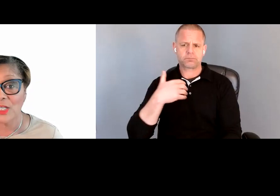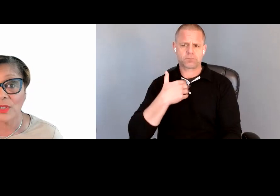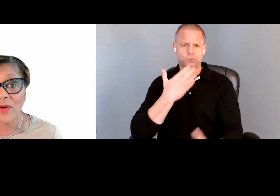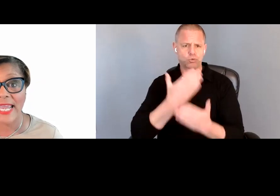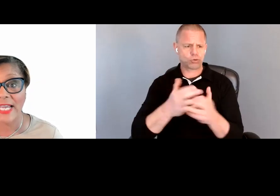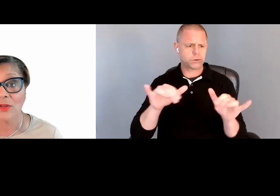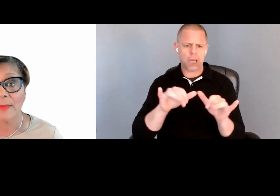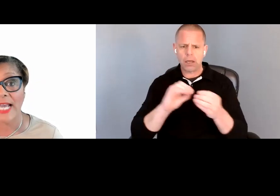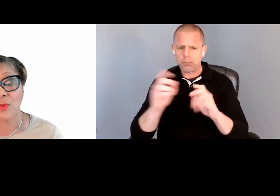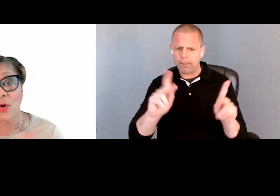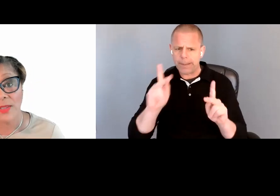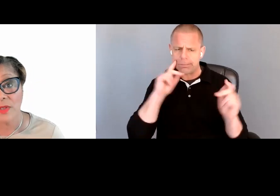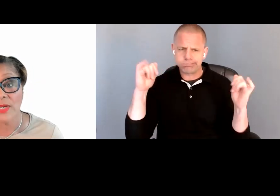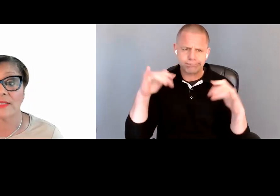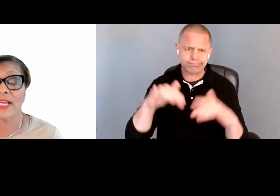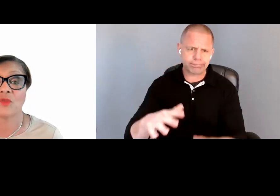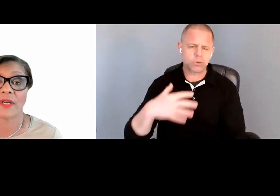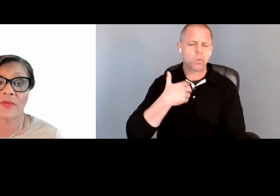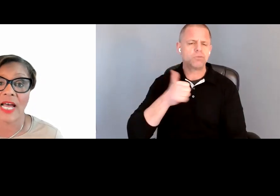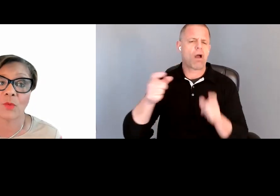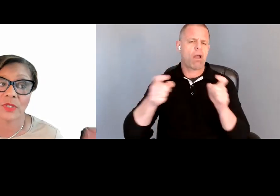so we will try to handle them as we are going through the presentation, but if not, we'll